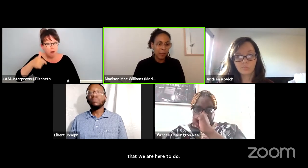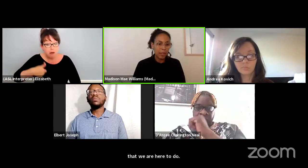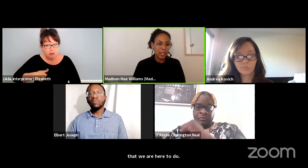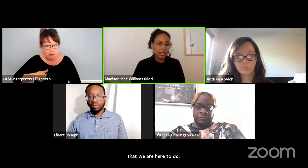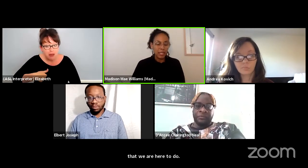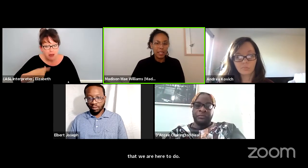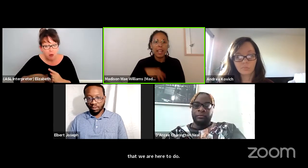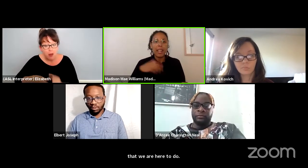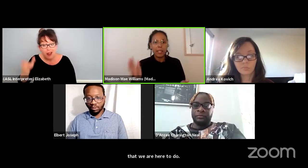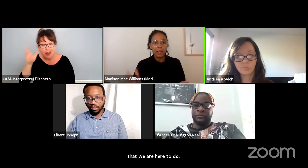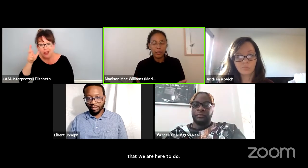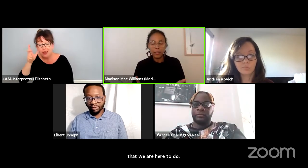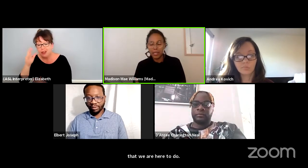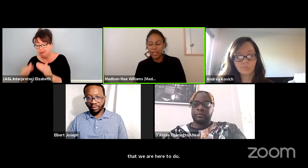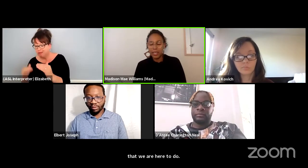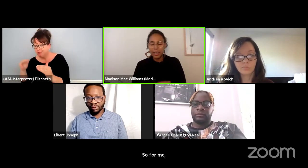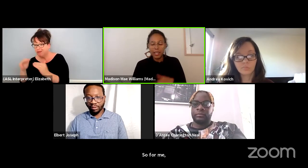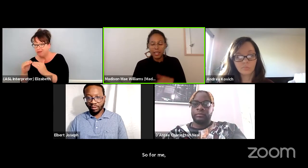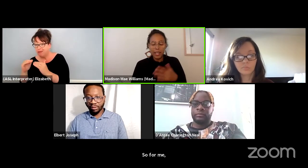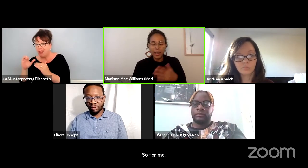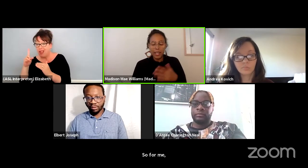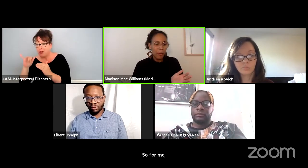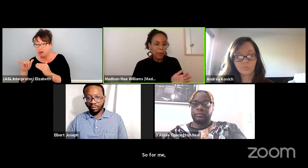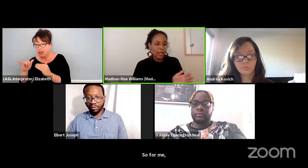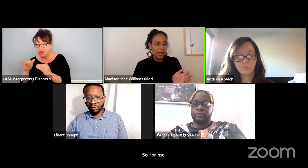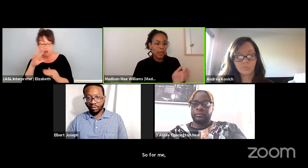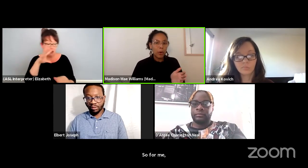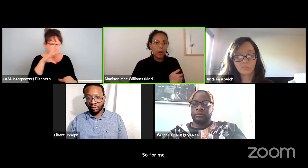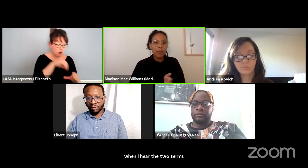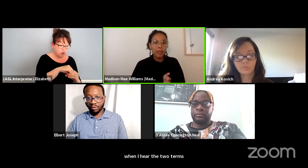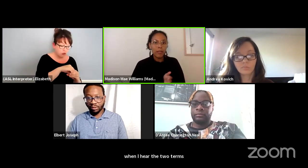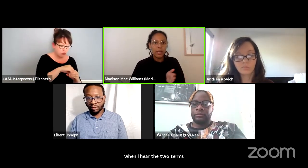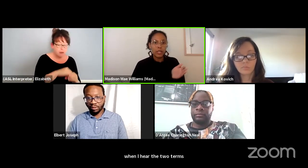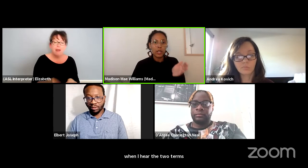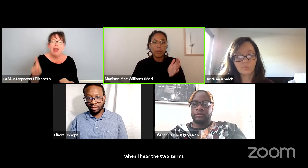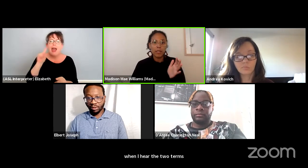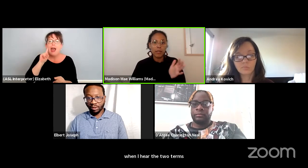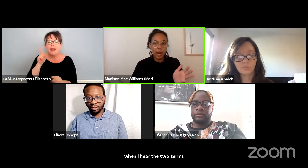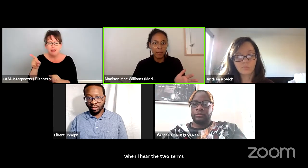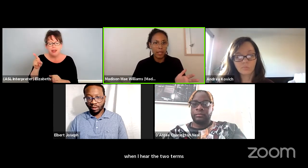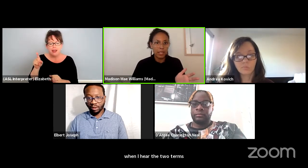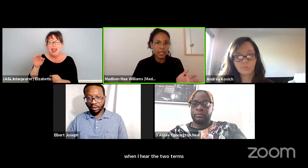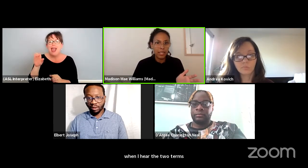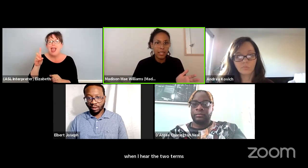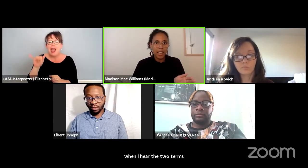equity and inclusion. Equity, I think more of in terms of optics.